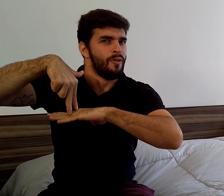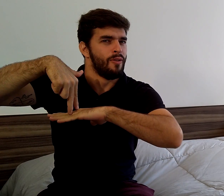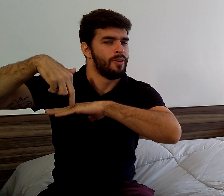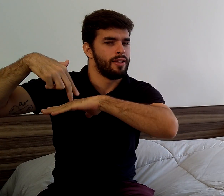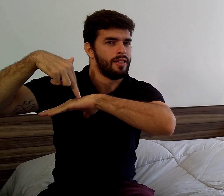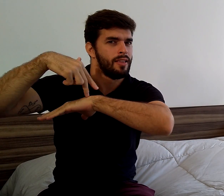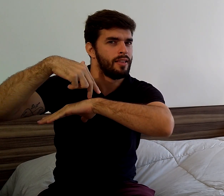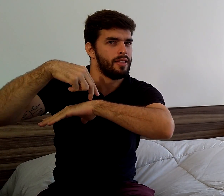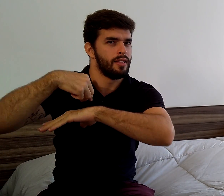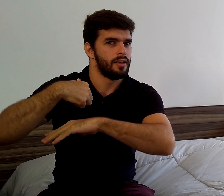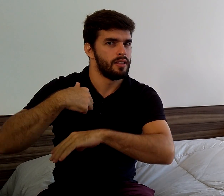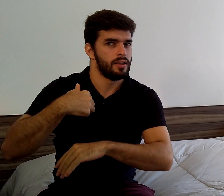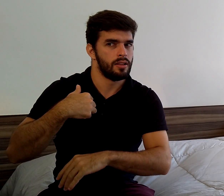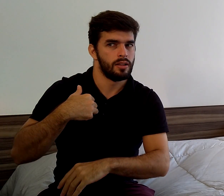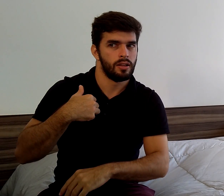and came towards me.